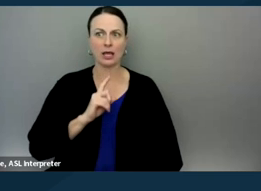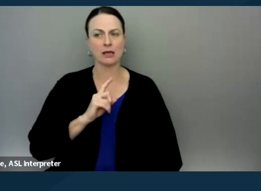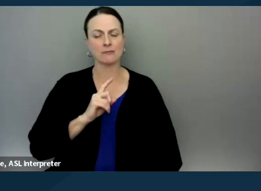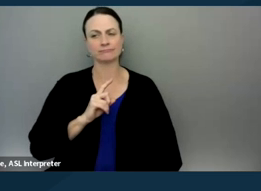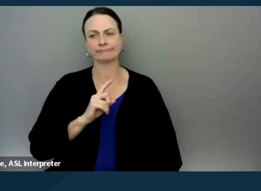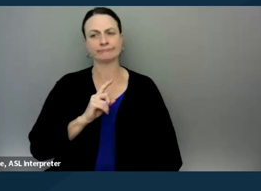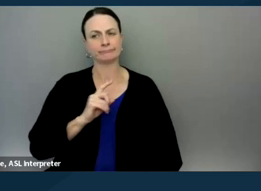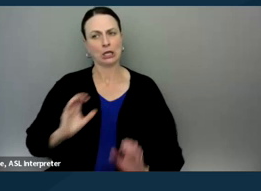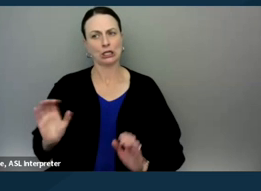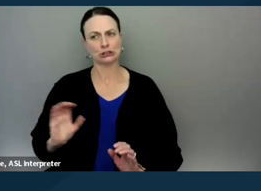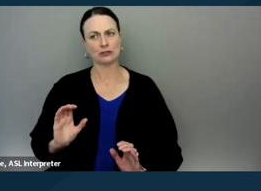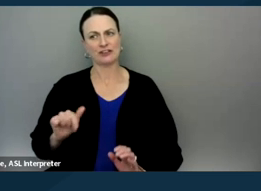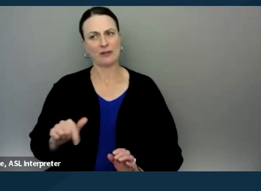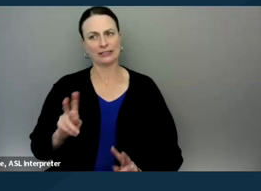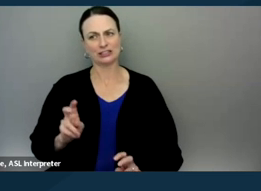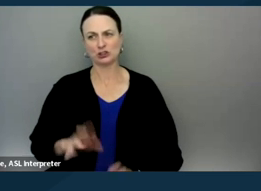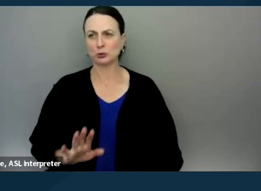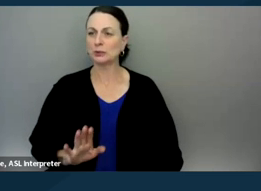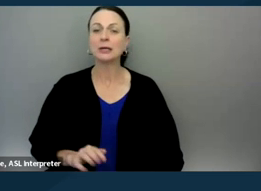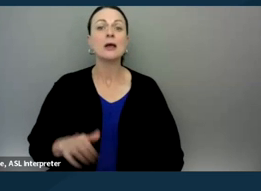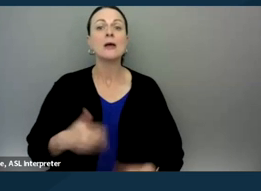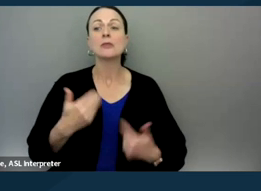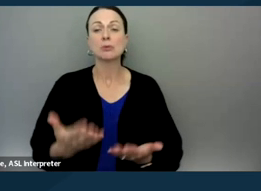And the proposal ended up being